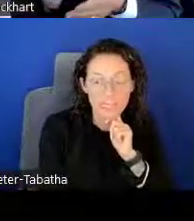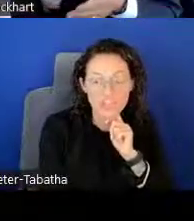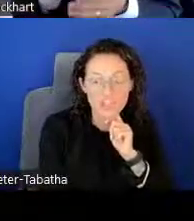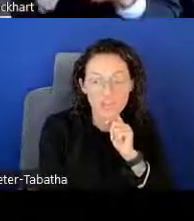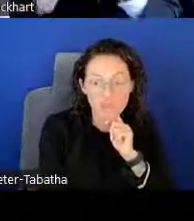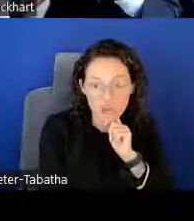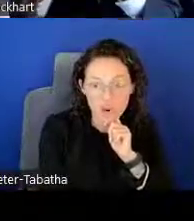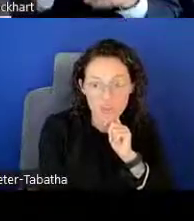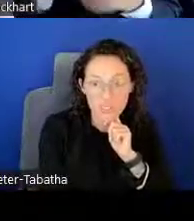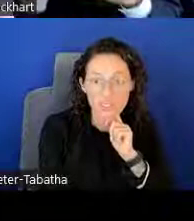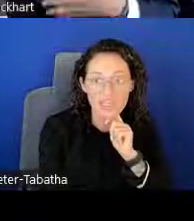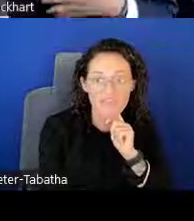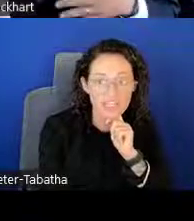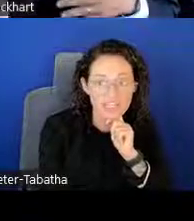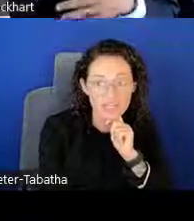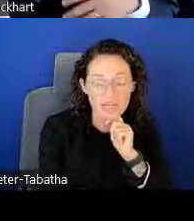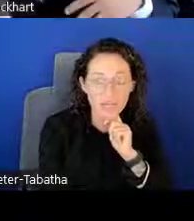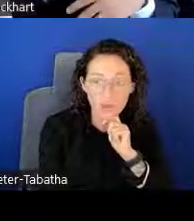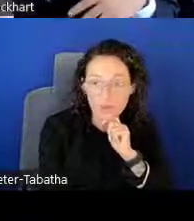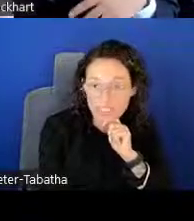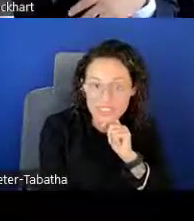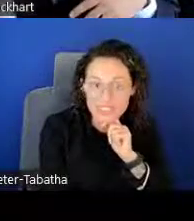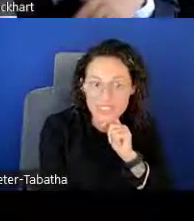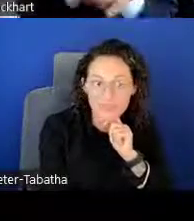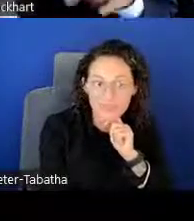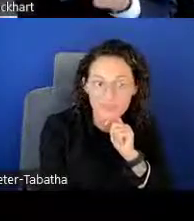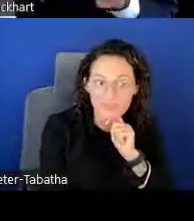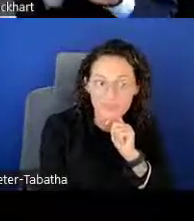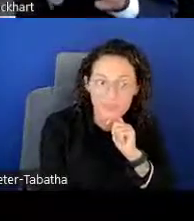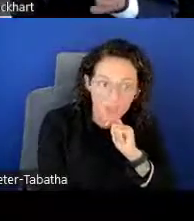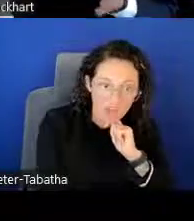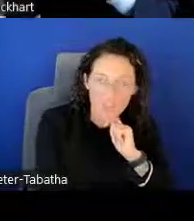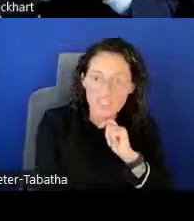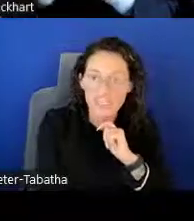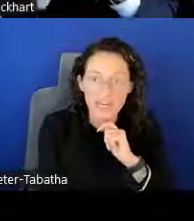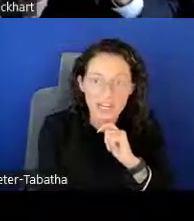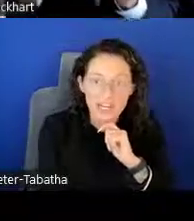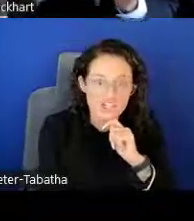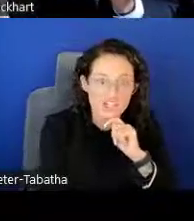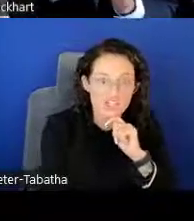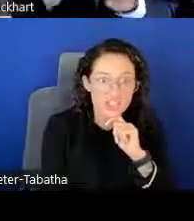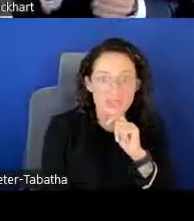Make sure you know the funding priorities of the NIH Institute